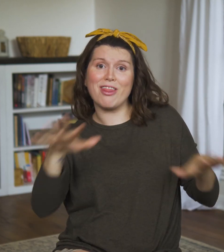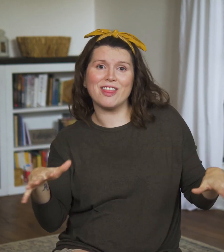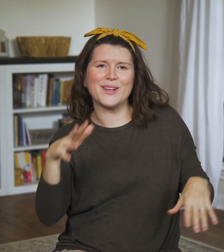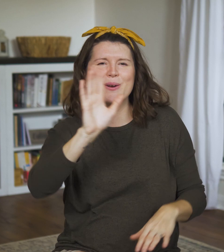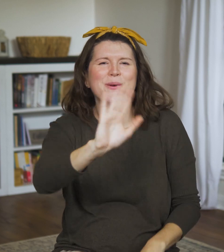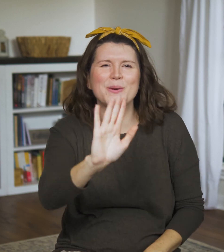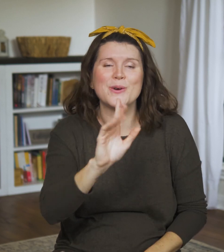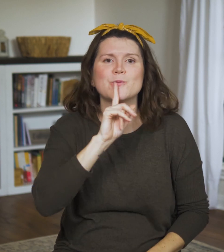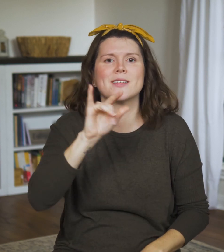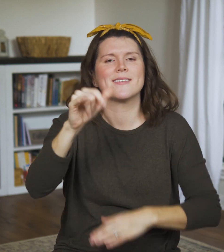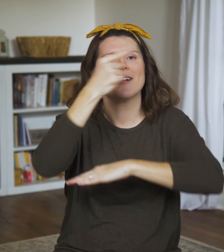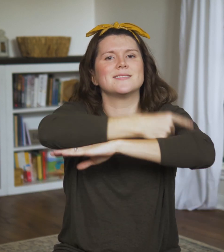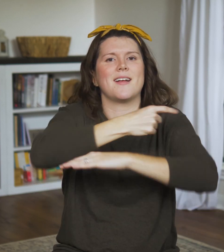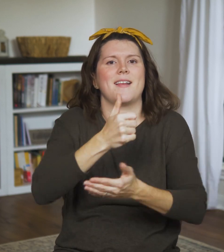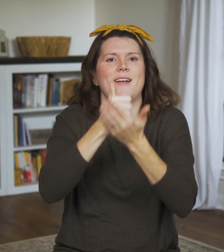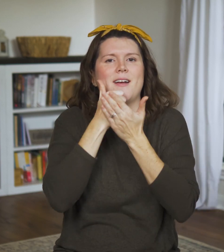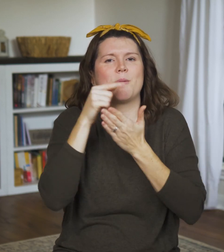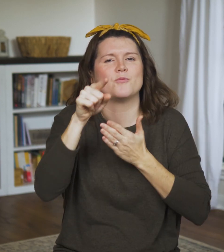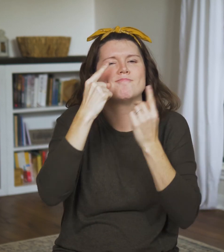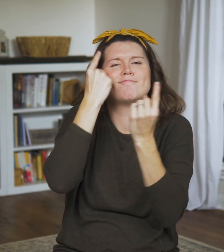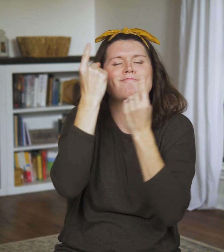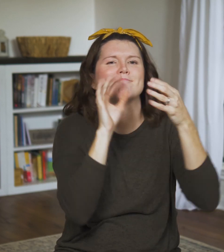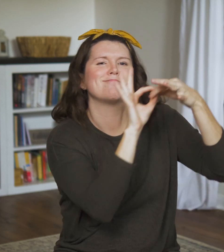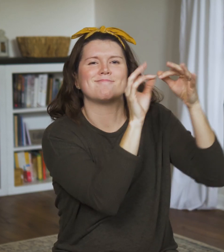and the city comes alive again.